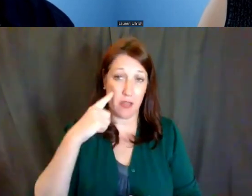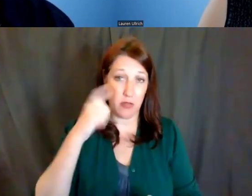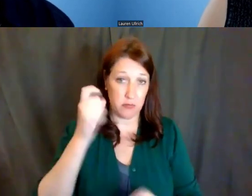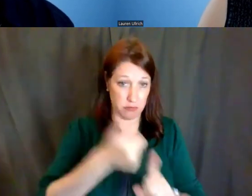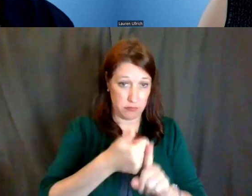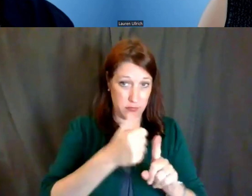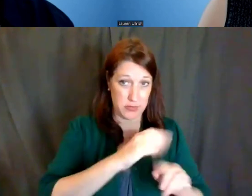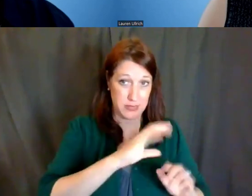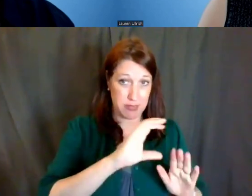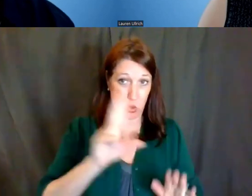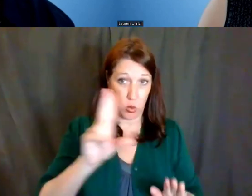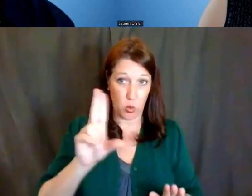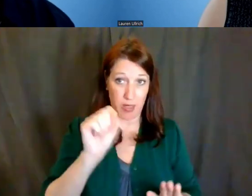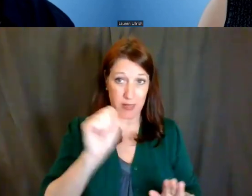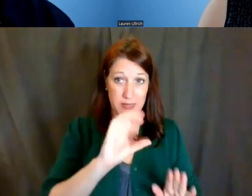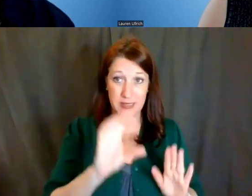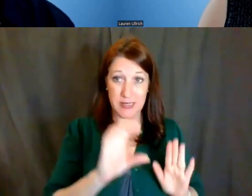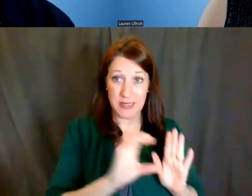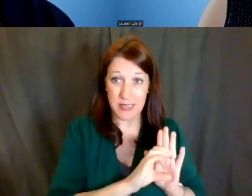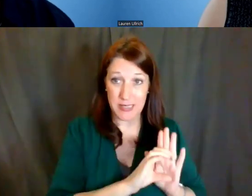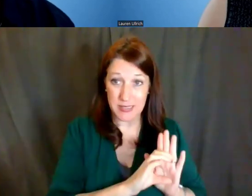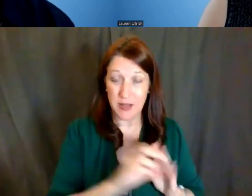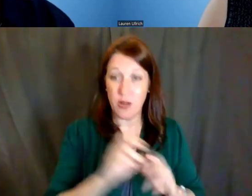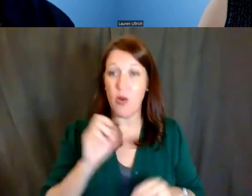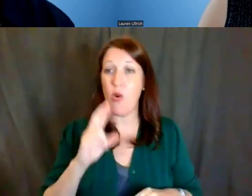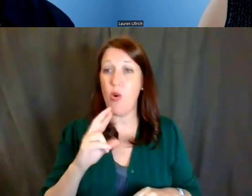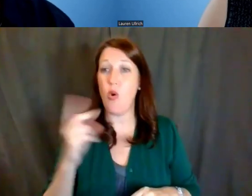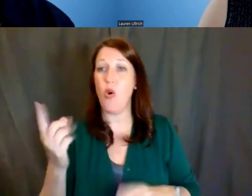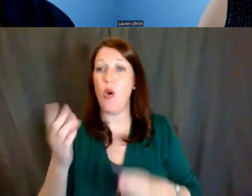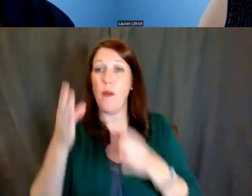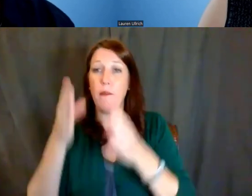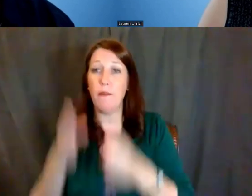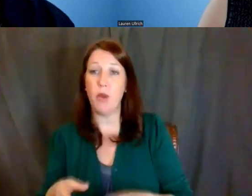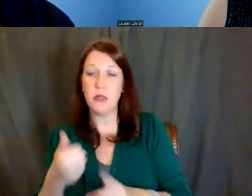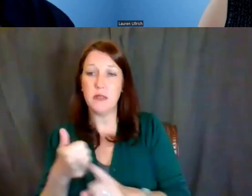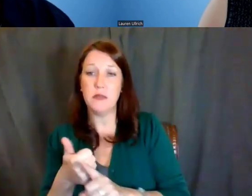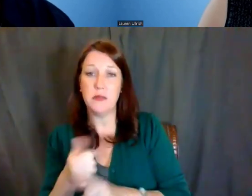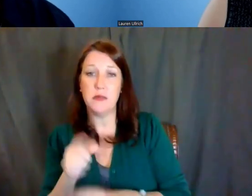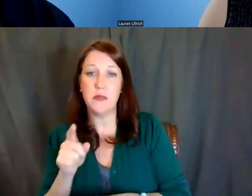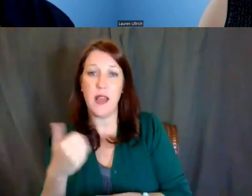a U.S. citizen, or someone who has a green card.